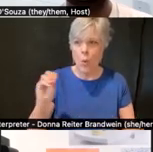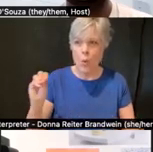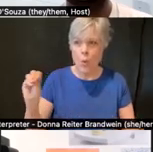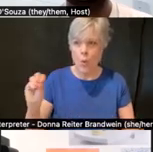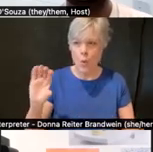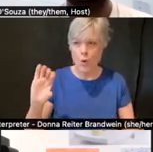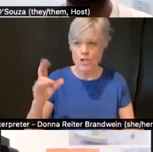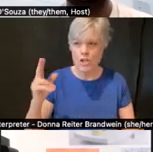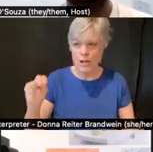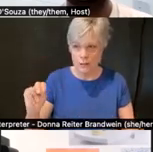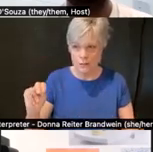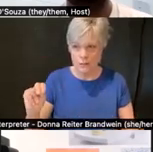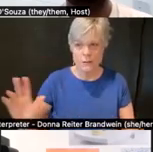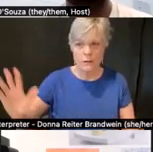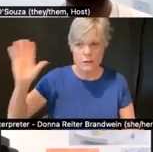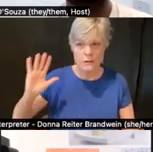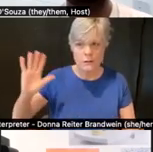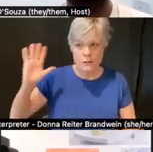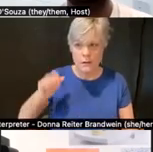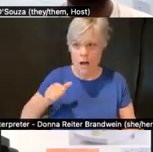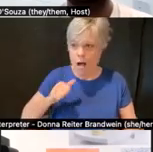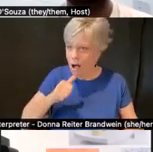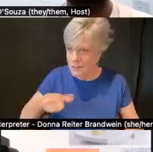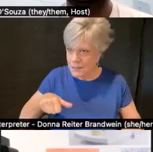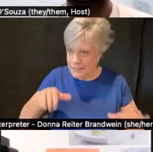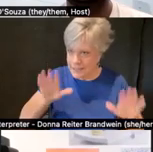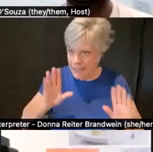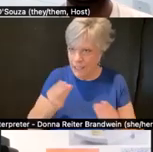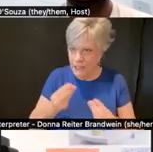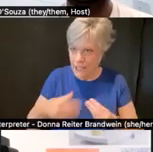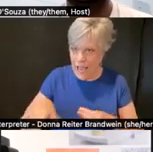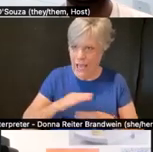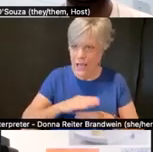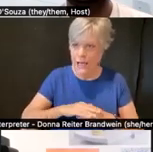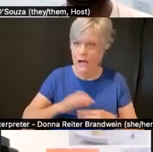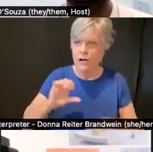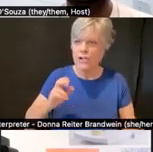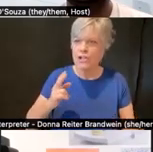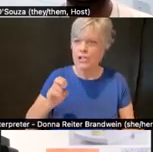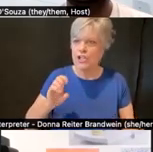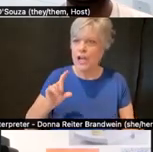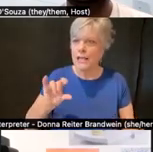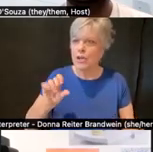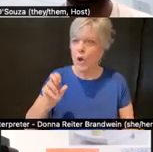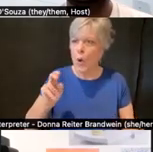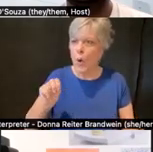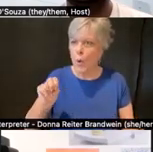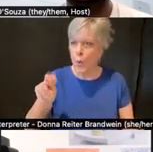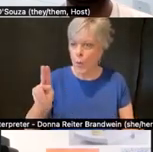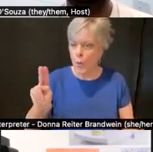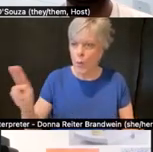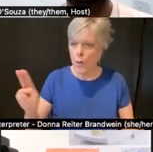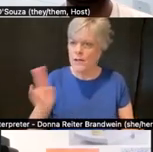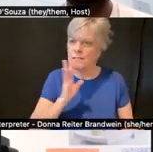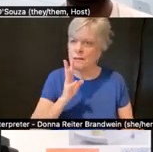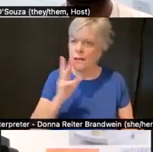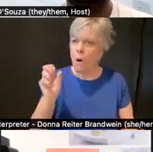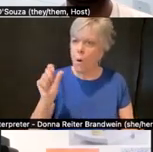the ancestral and unceded land of the Chochenyo speaking Ohlone people,